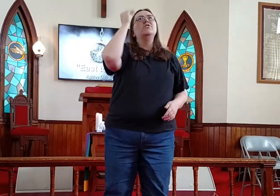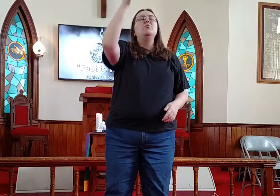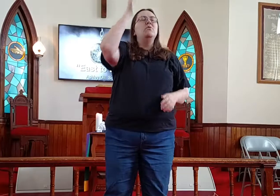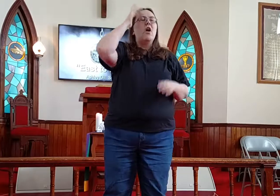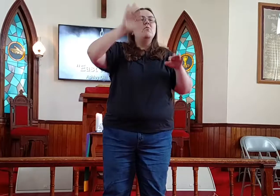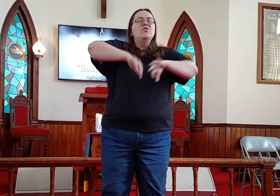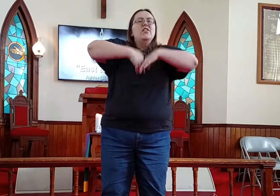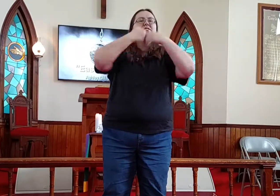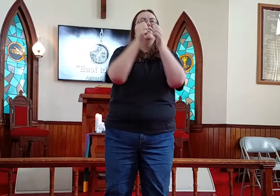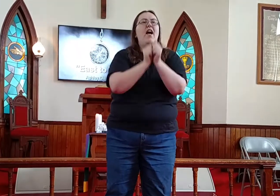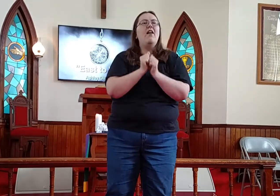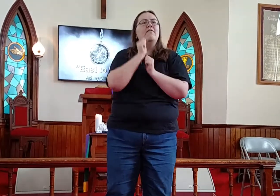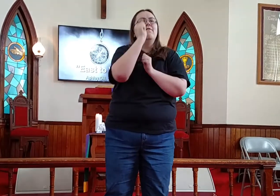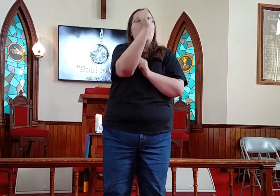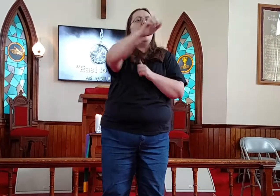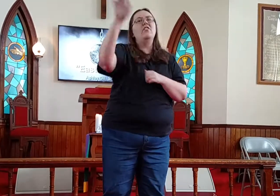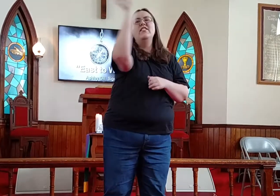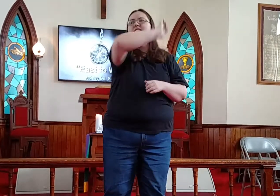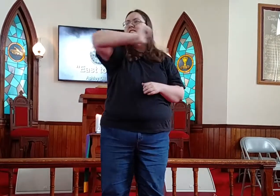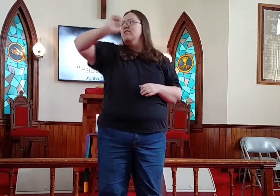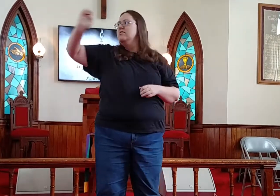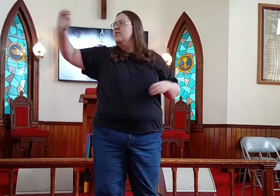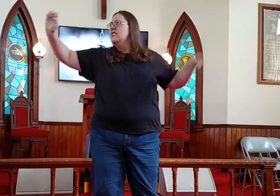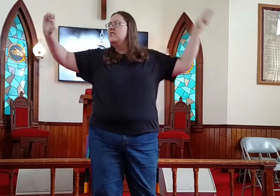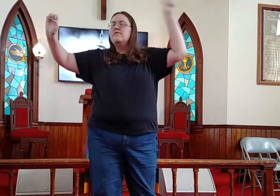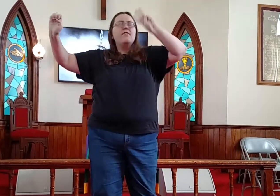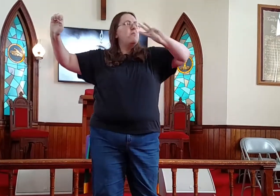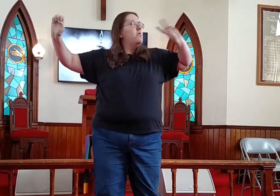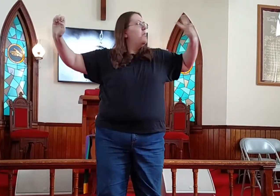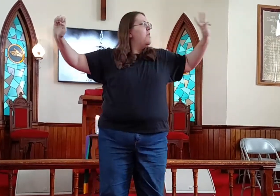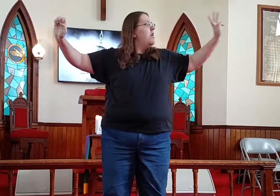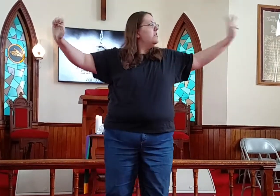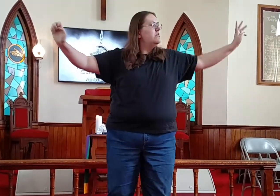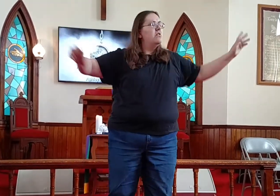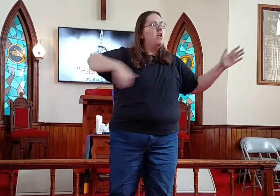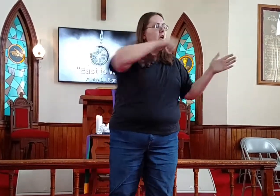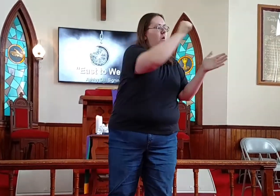'Cause you know just how far the east is from the west